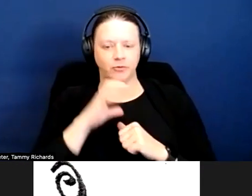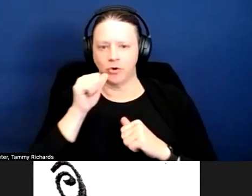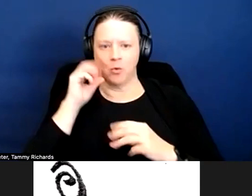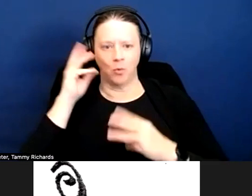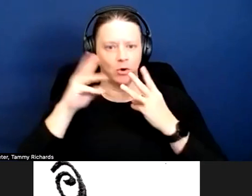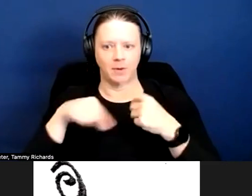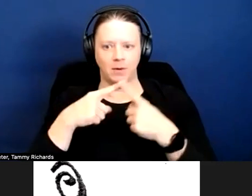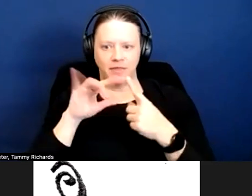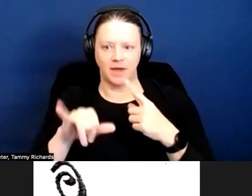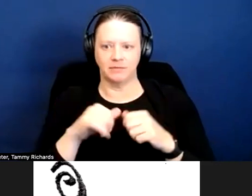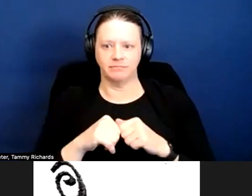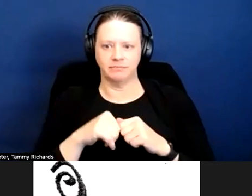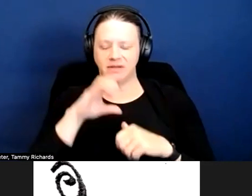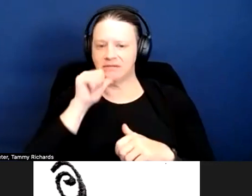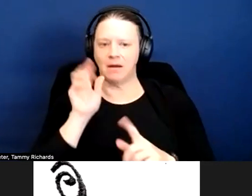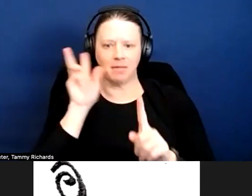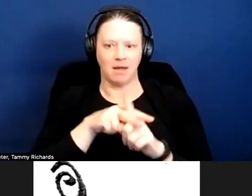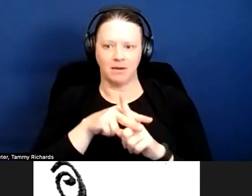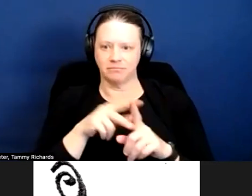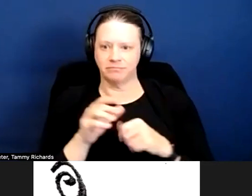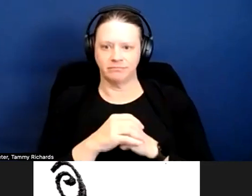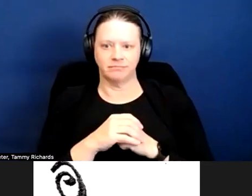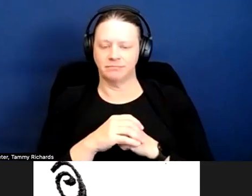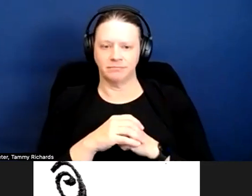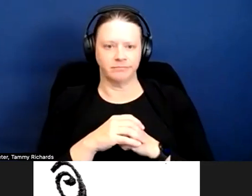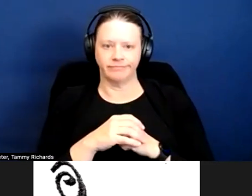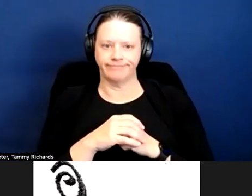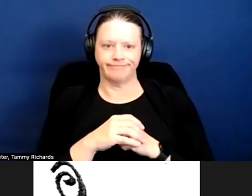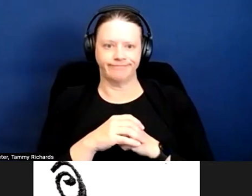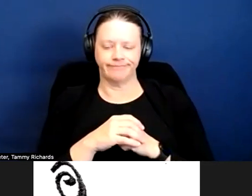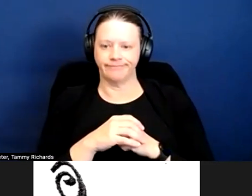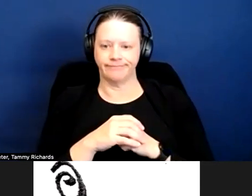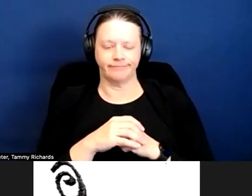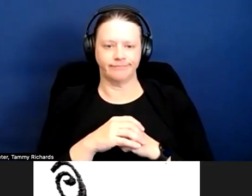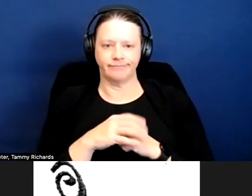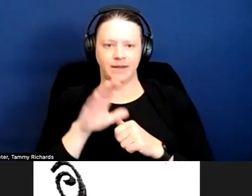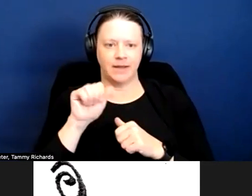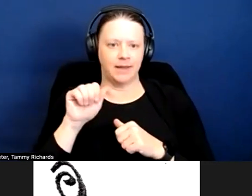, that does not apply, that does not apply to the housing context.